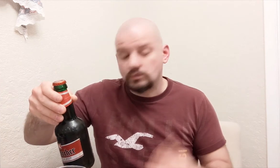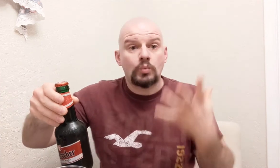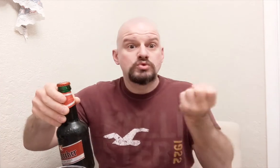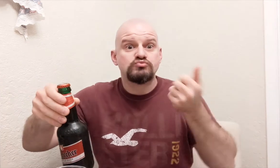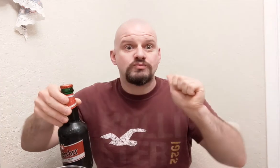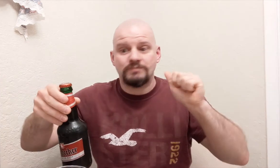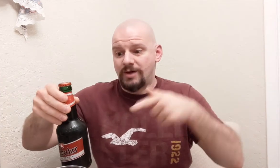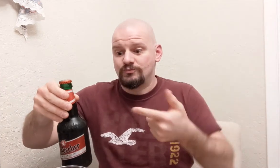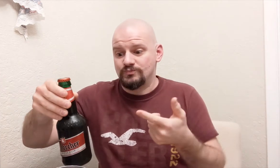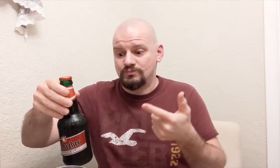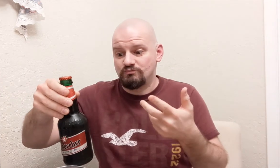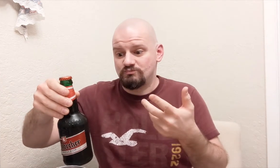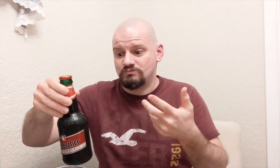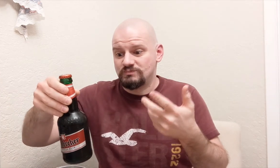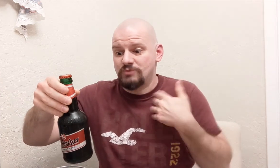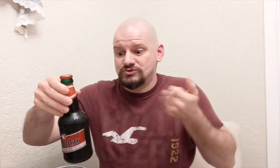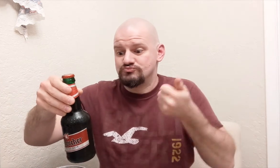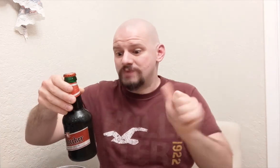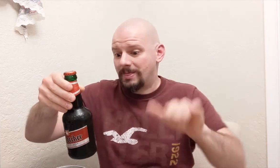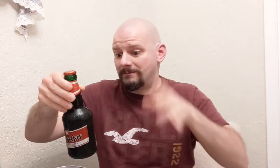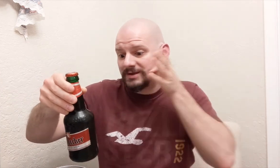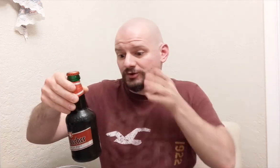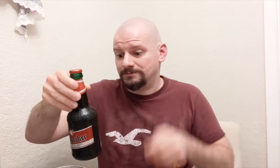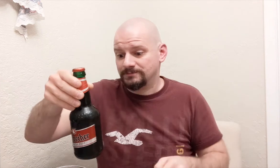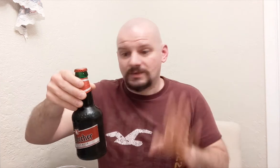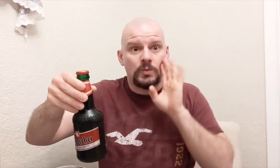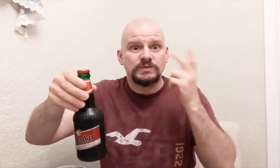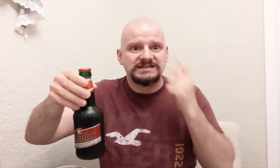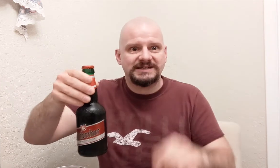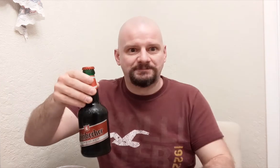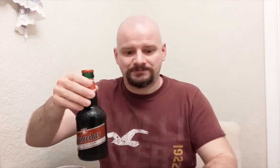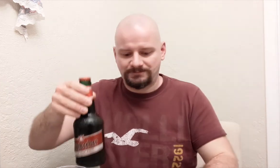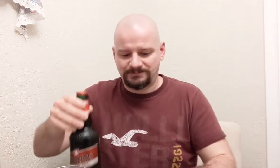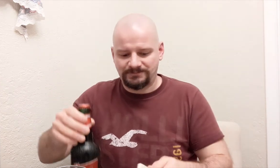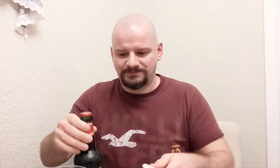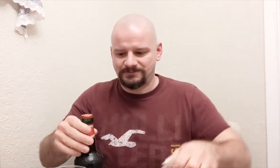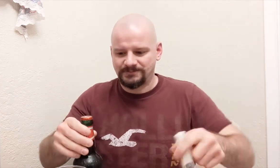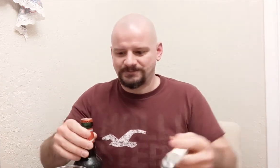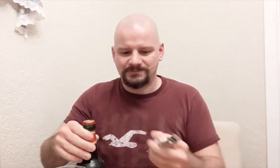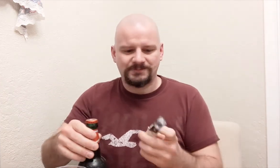I want to try that beer! Let's see!